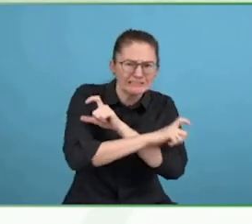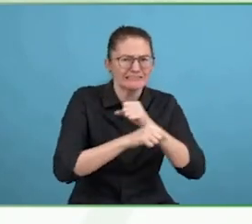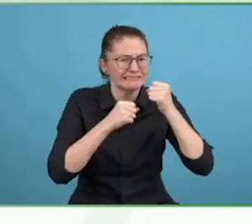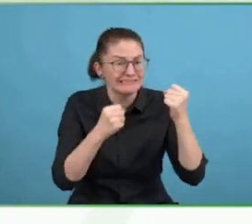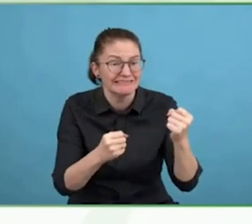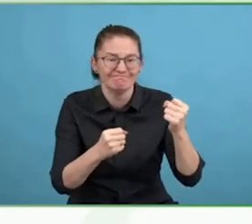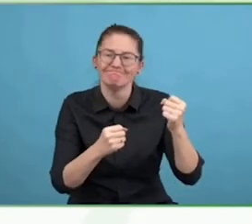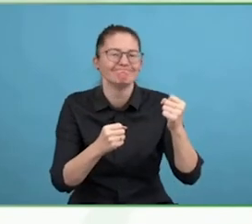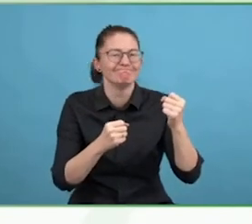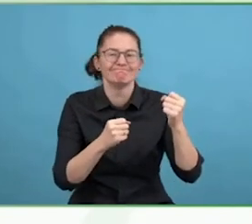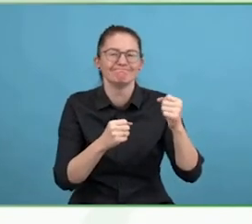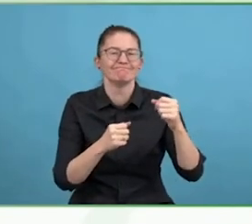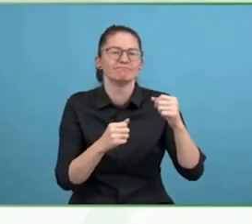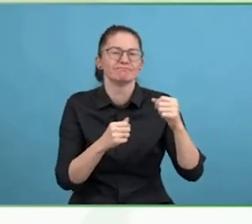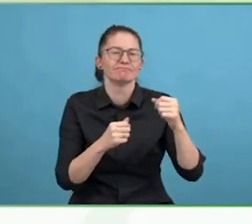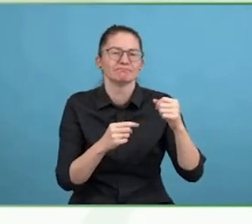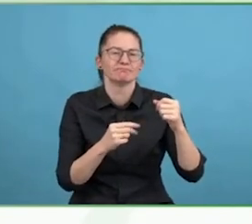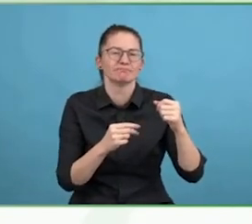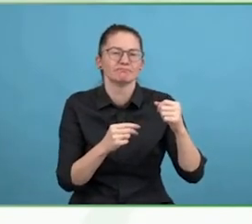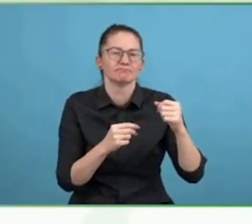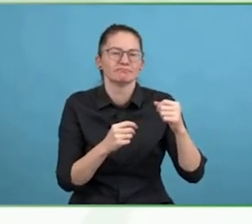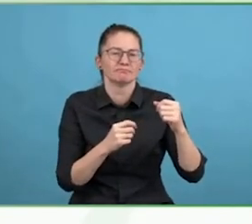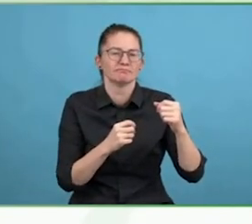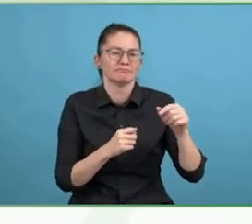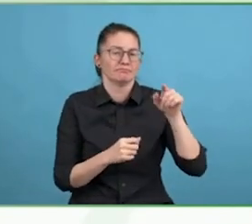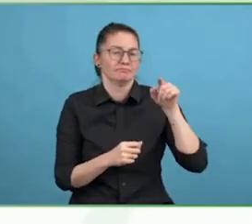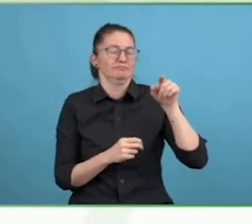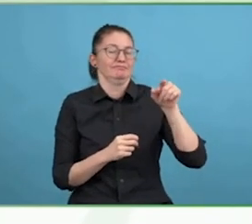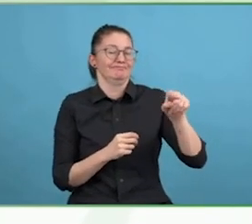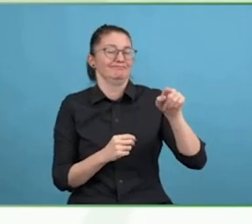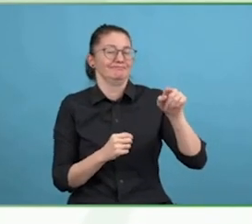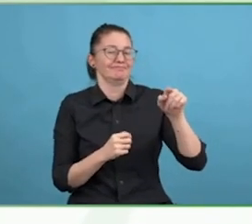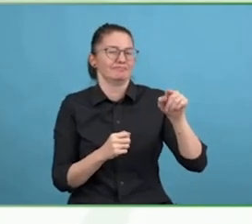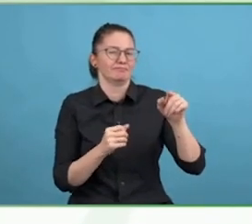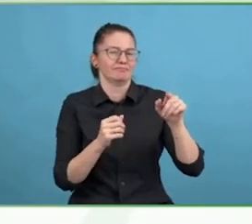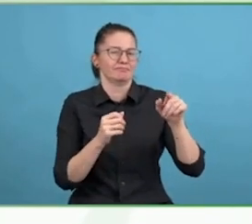I would use another word as well as resilience, another word is empowerment.